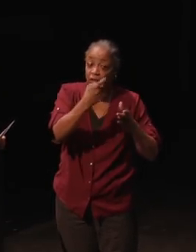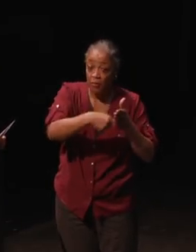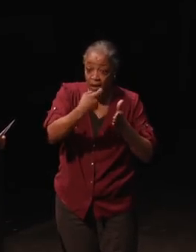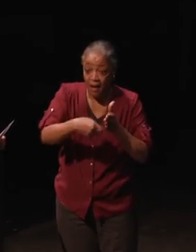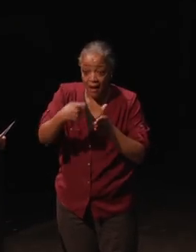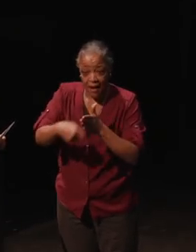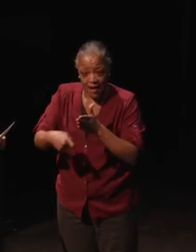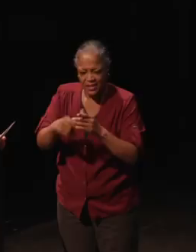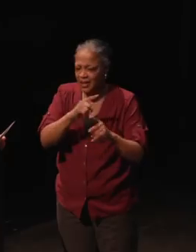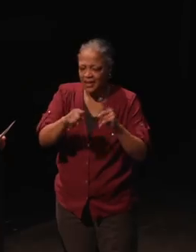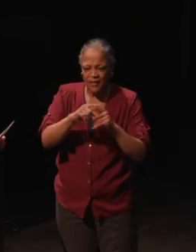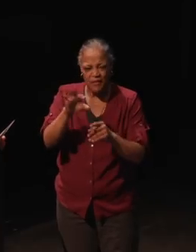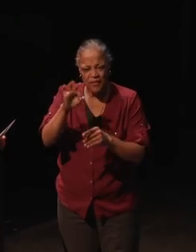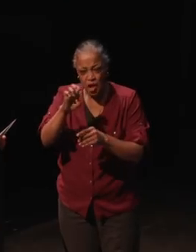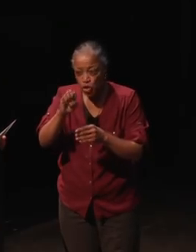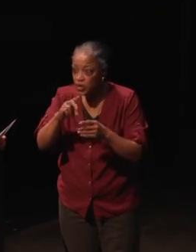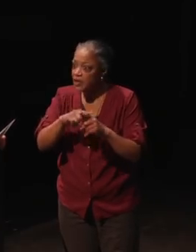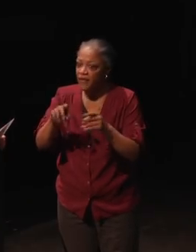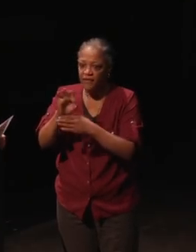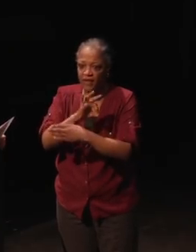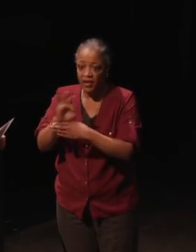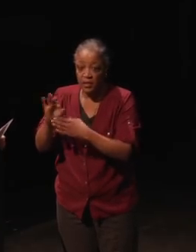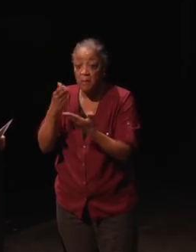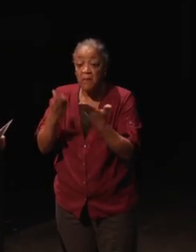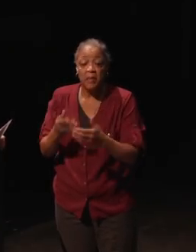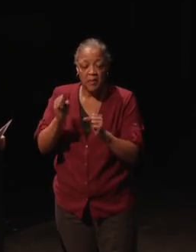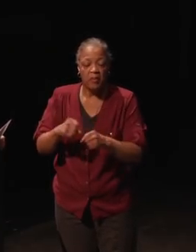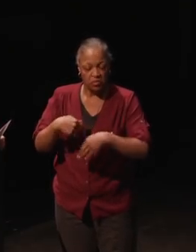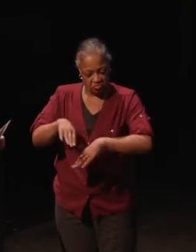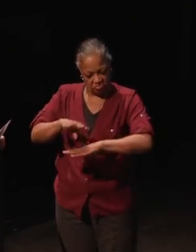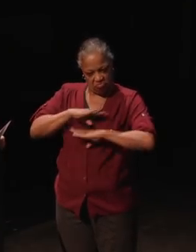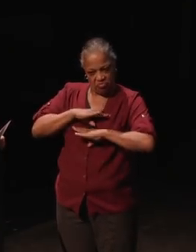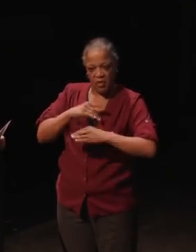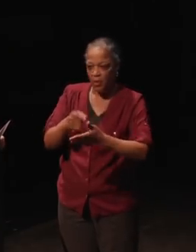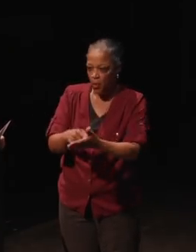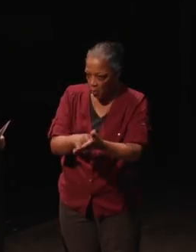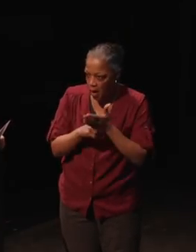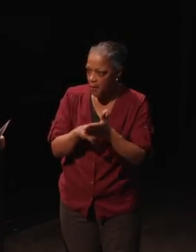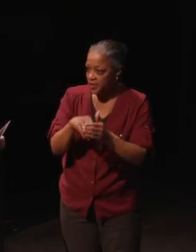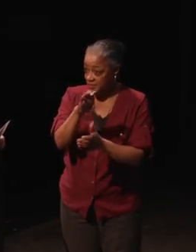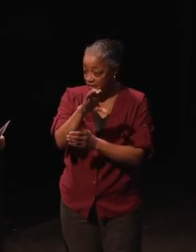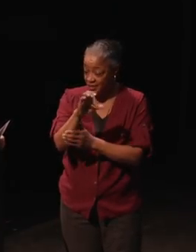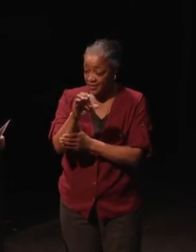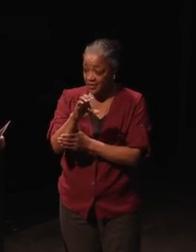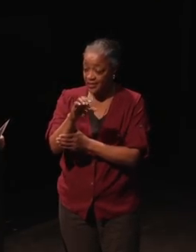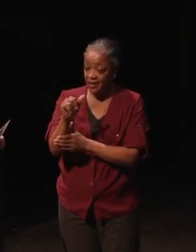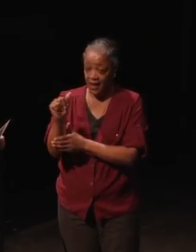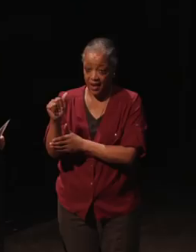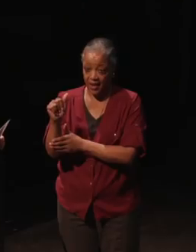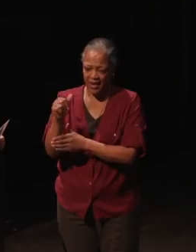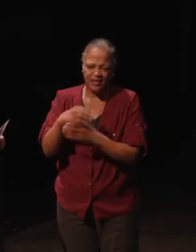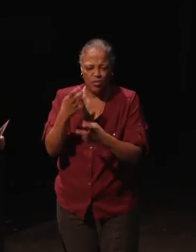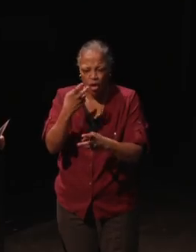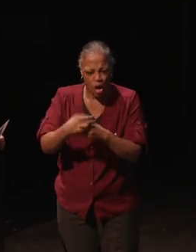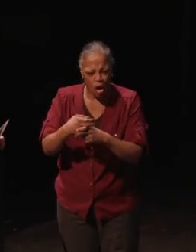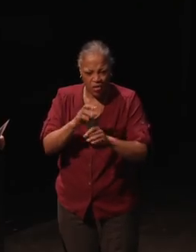With different features and functions, you may be able to satisfy the requirements of the CVAA. I think that's going to be harder to meet with gaming when